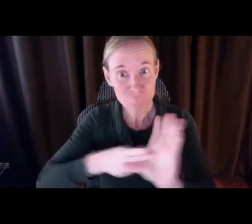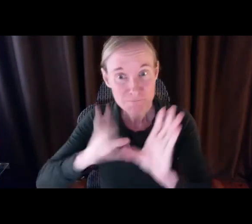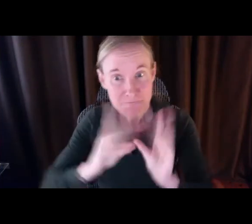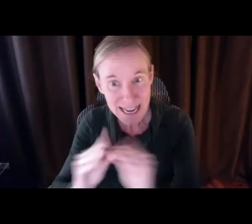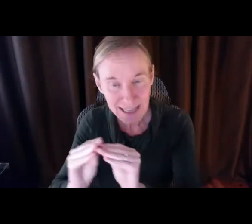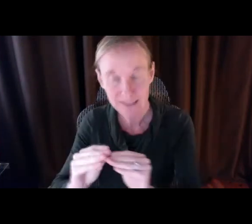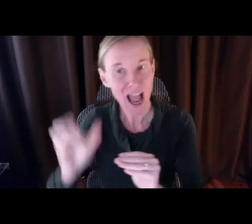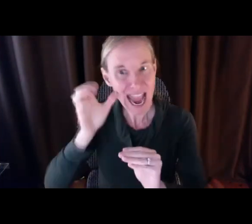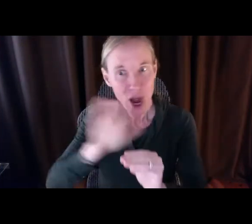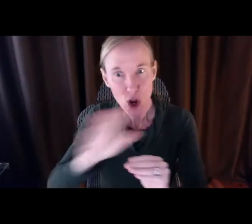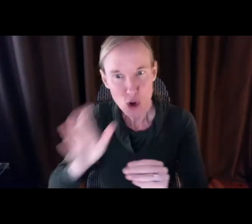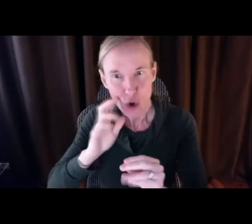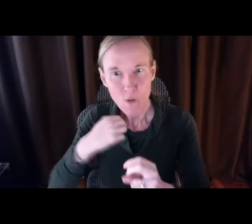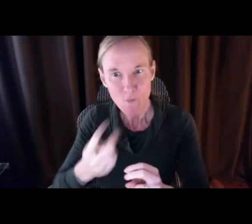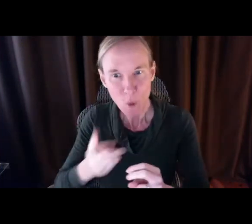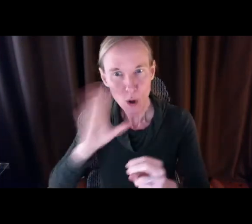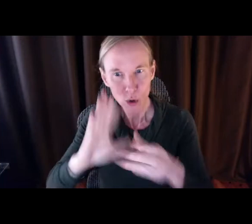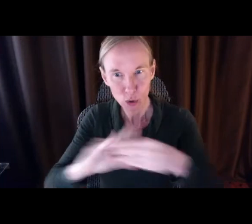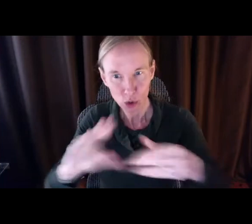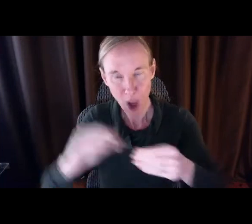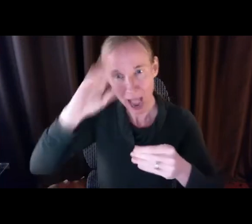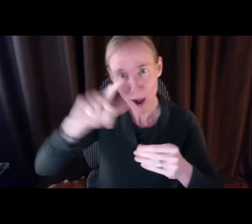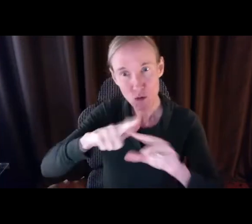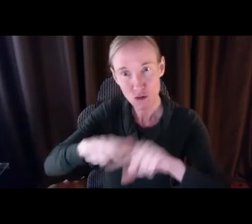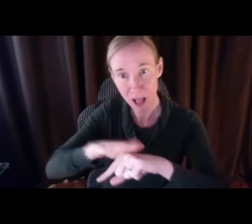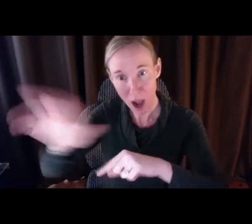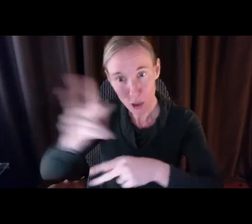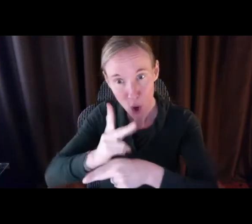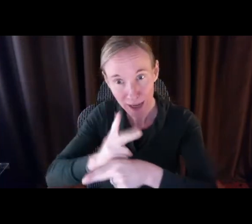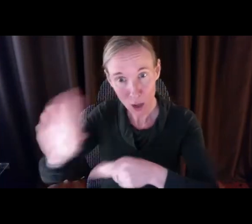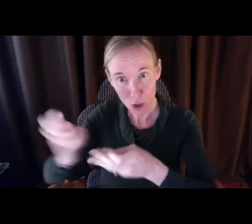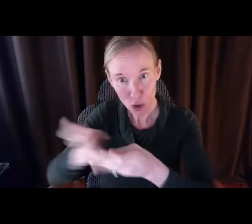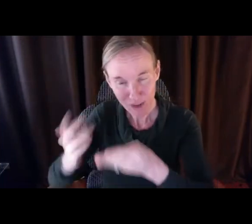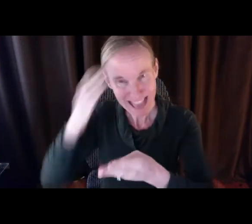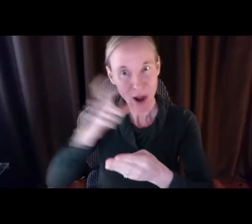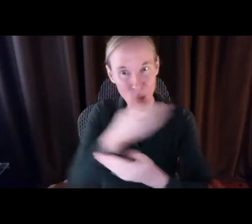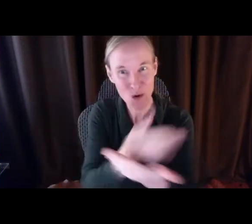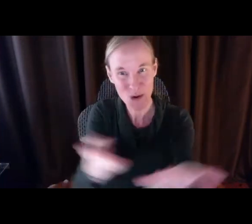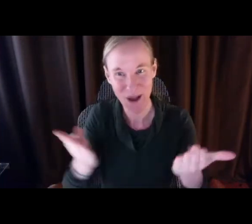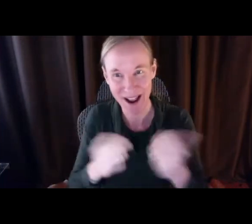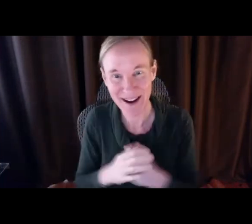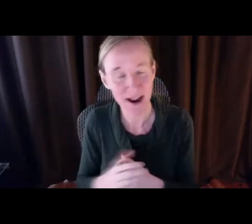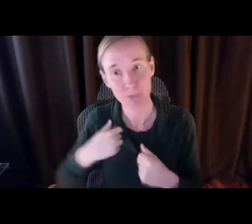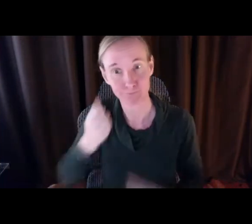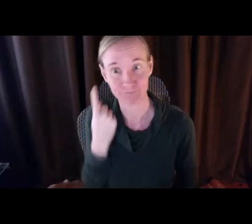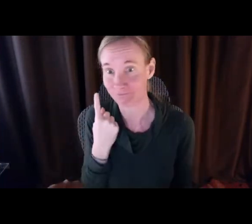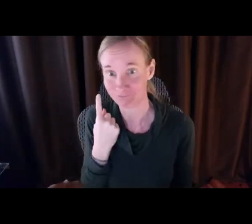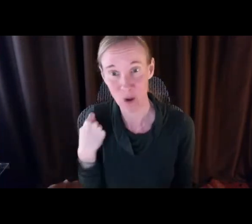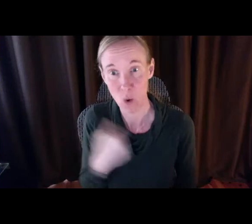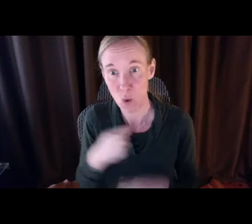spoken to hearings. I've been in the meetings. I've heard your voice and your stories. I know the people that rely on